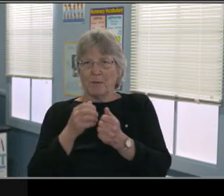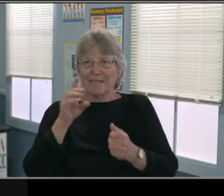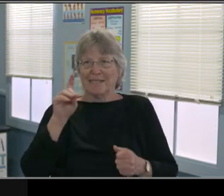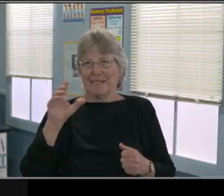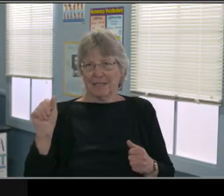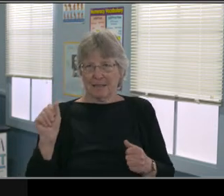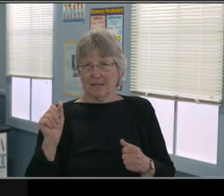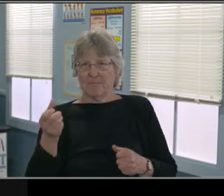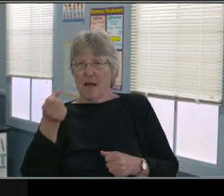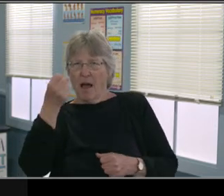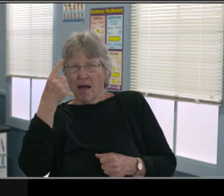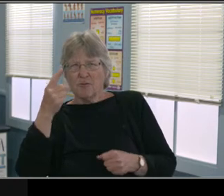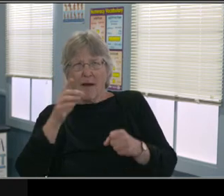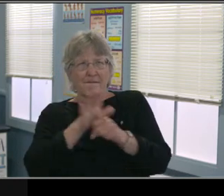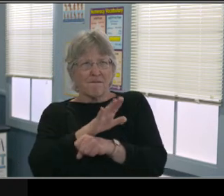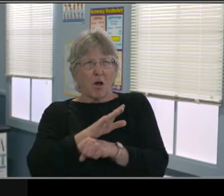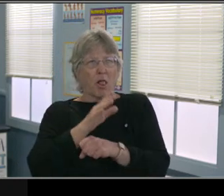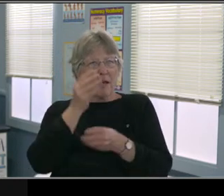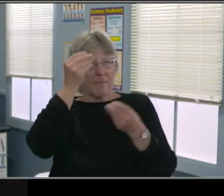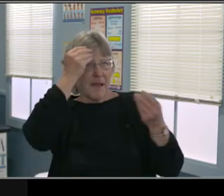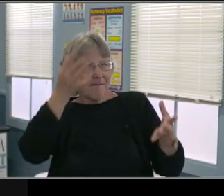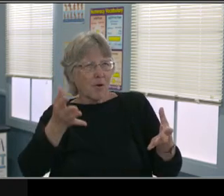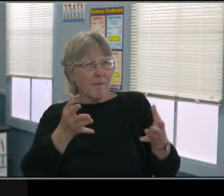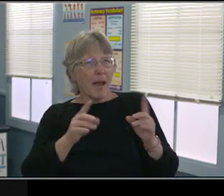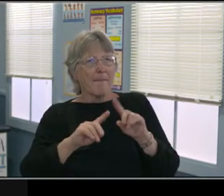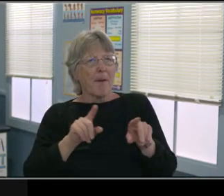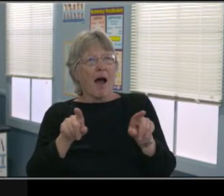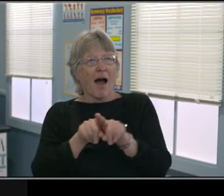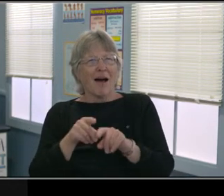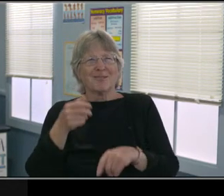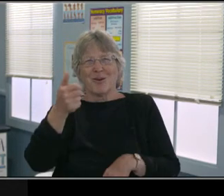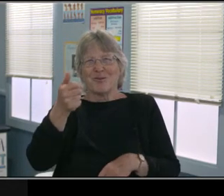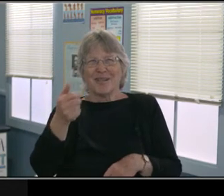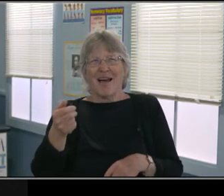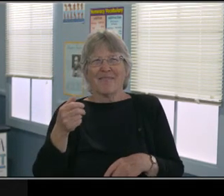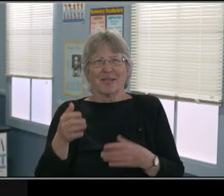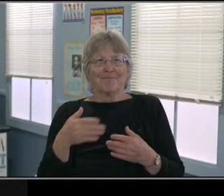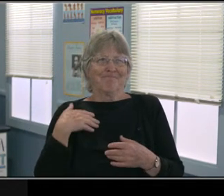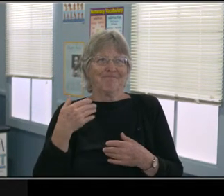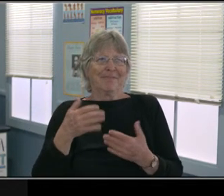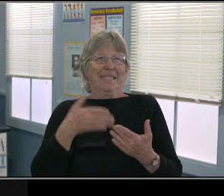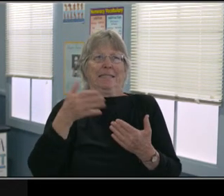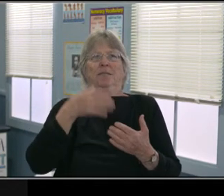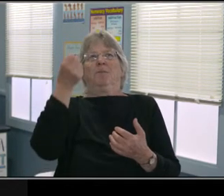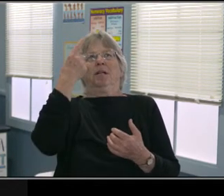but they really don't apply and we don't need to know that to understand what this is saying.